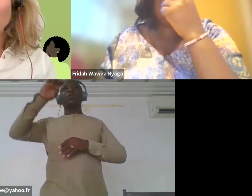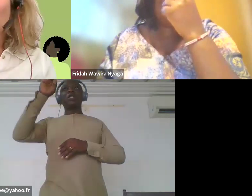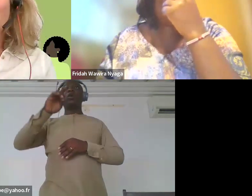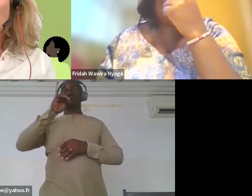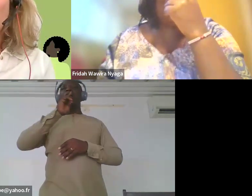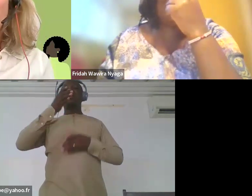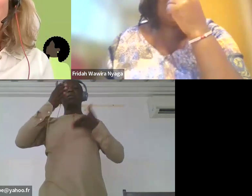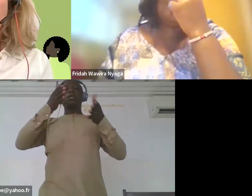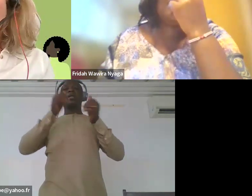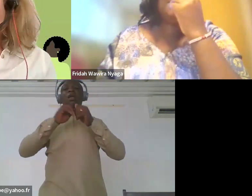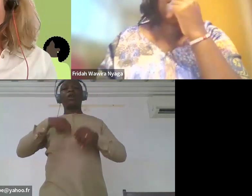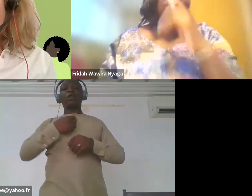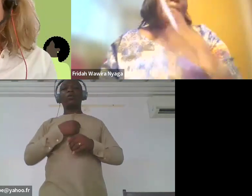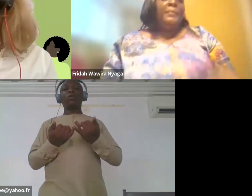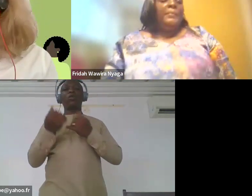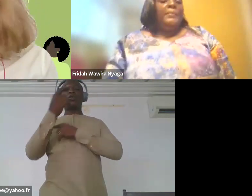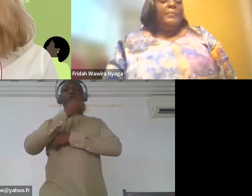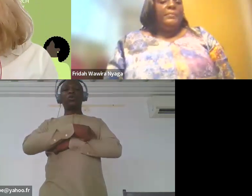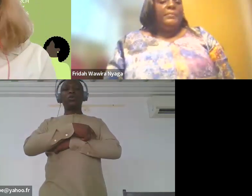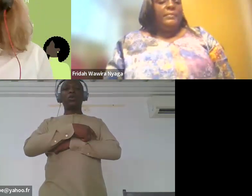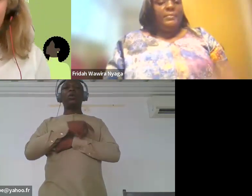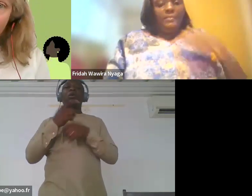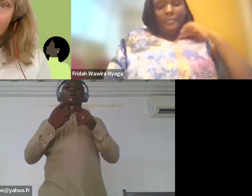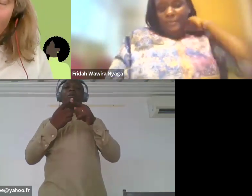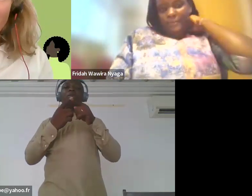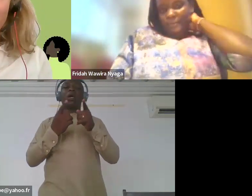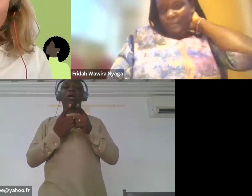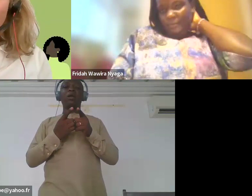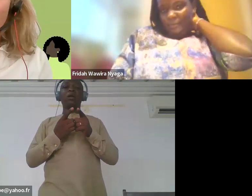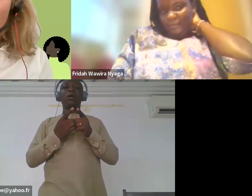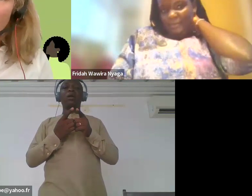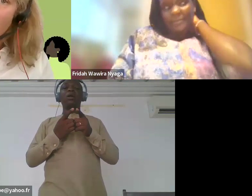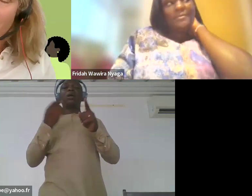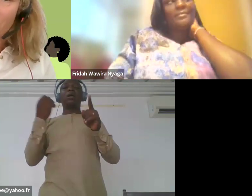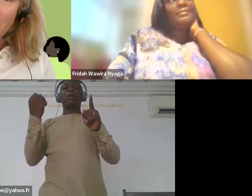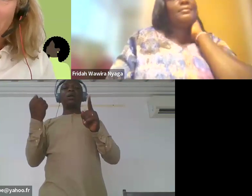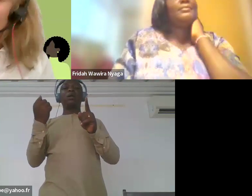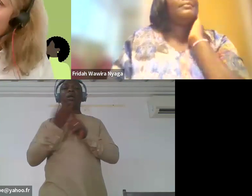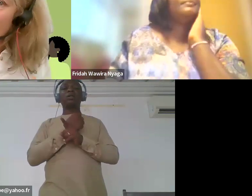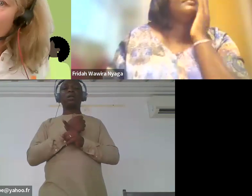unfortunately she is preventing to be here due to